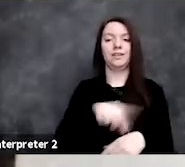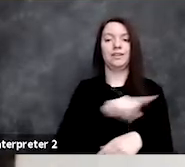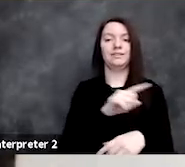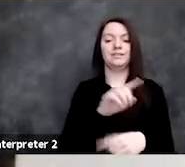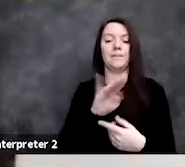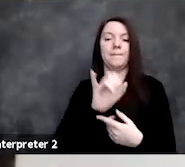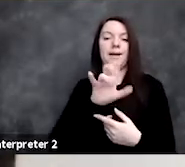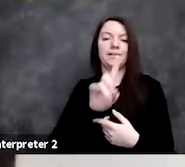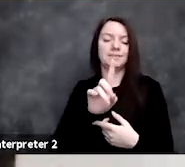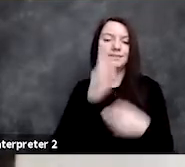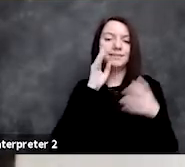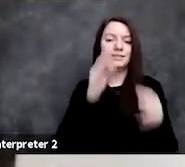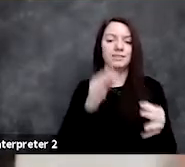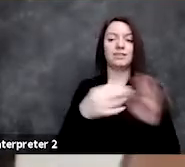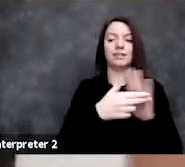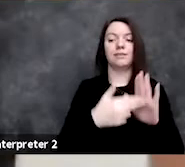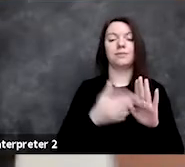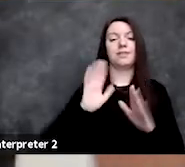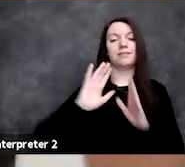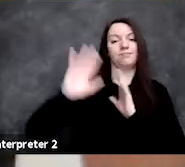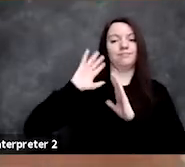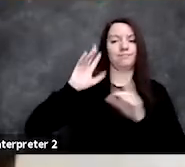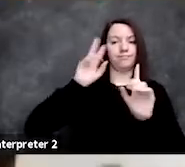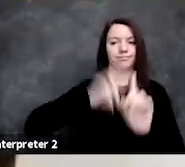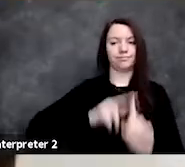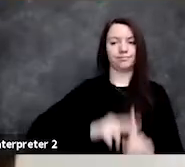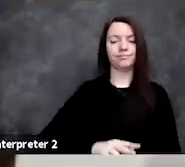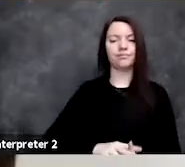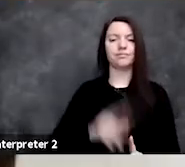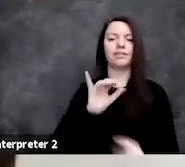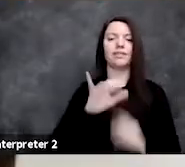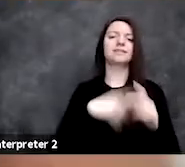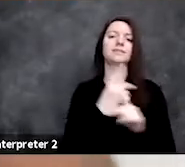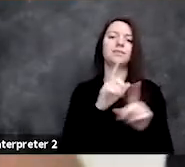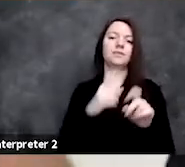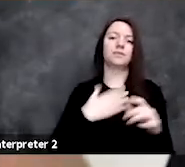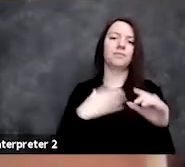by experts in the past? And so those are some of the questions that my group is working on now.